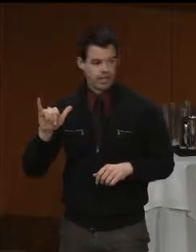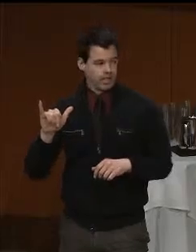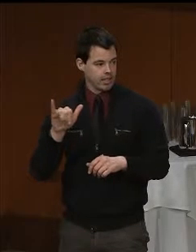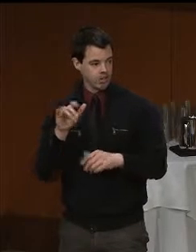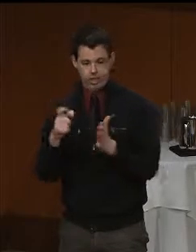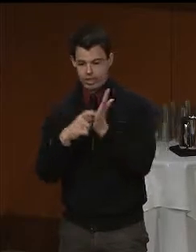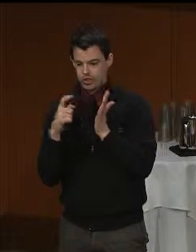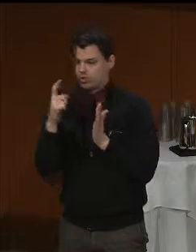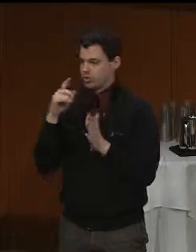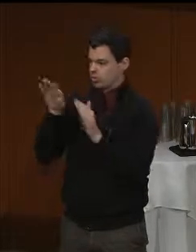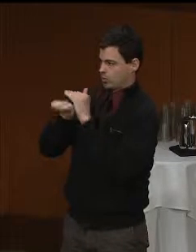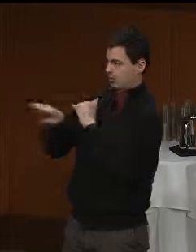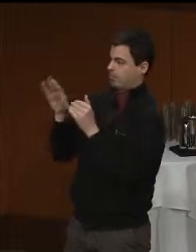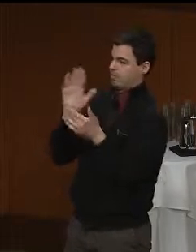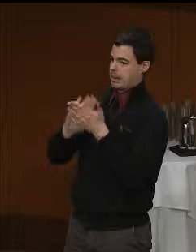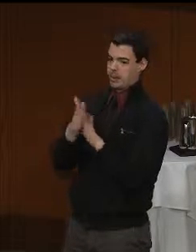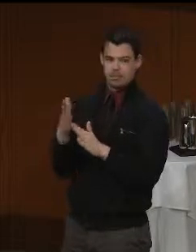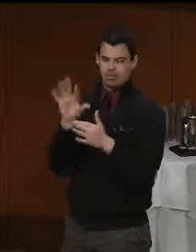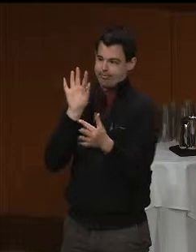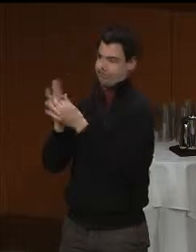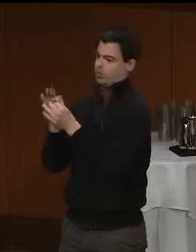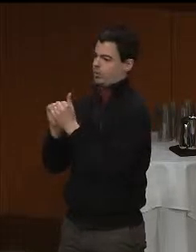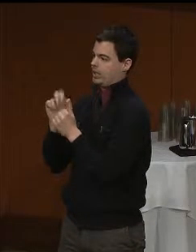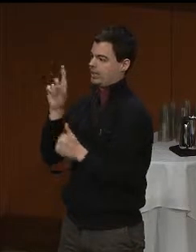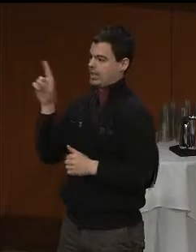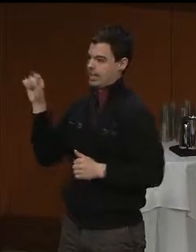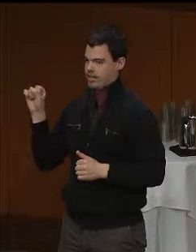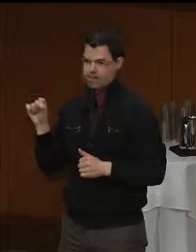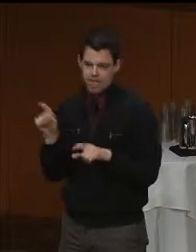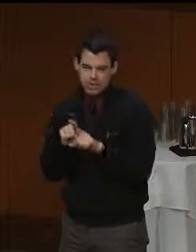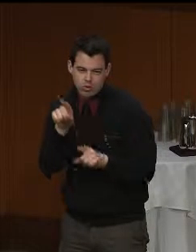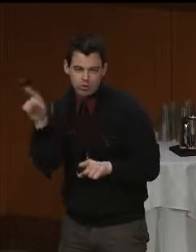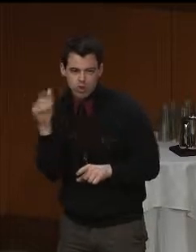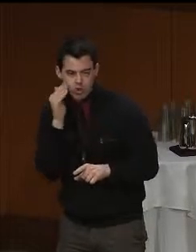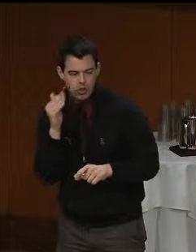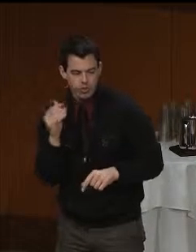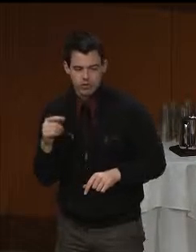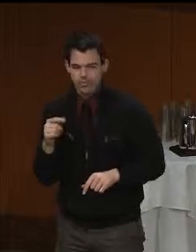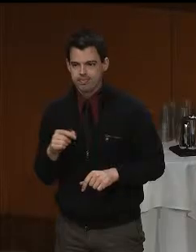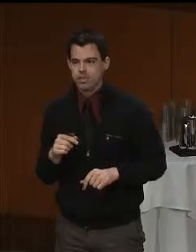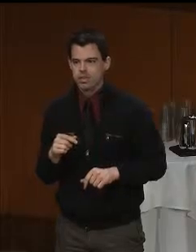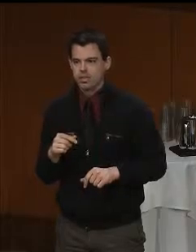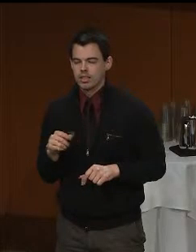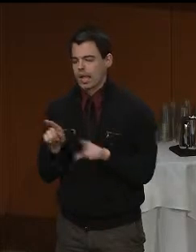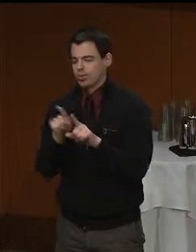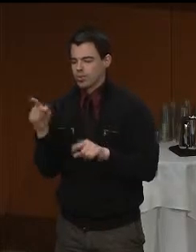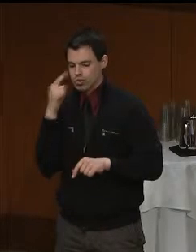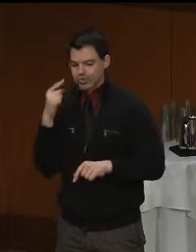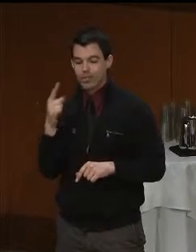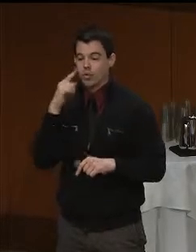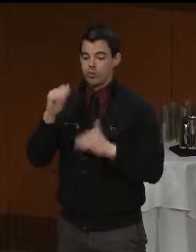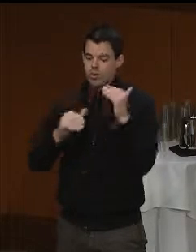you heard to include adults with autism spectrum disorder.